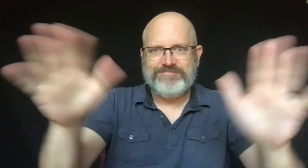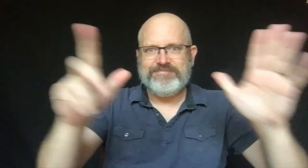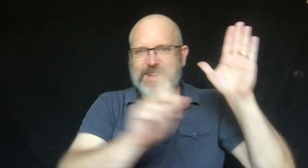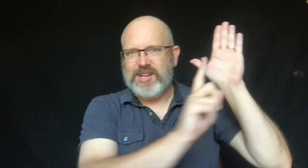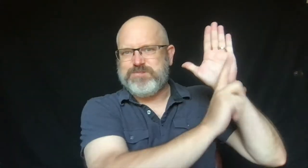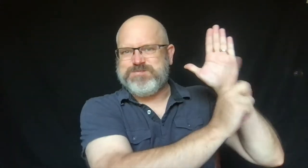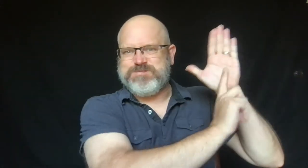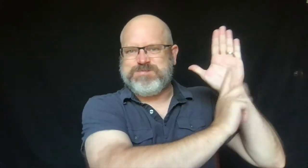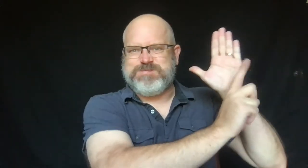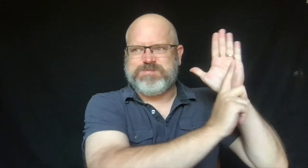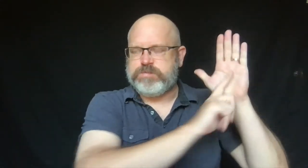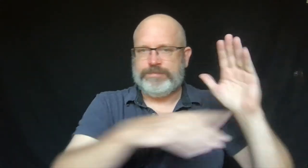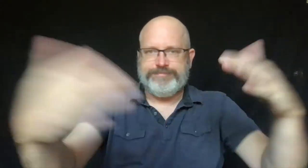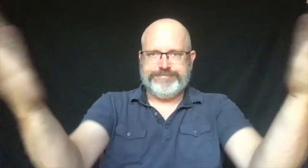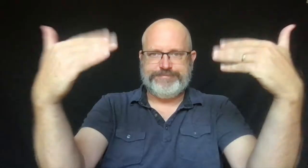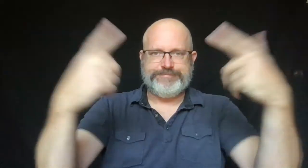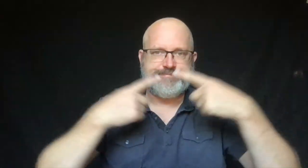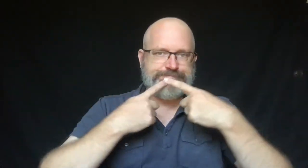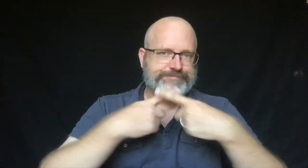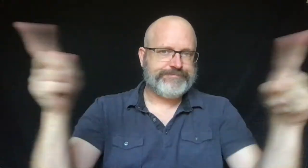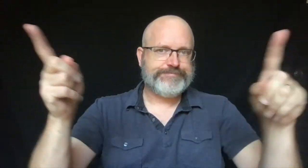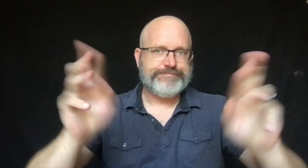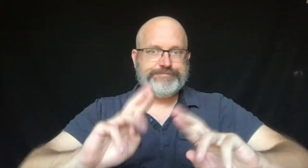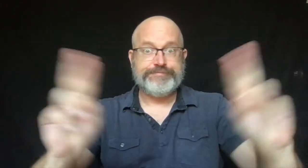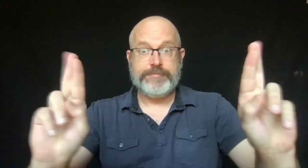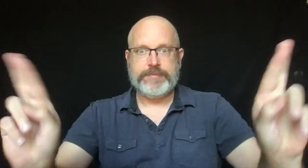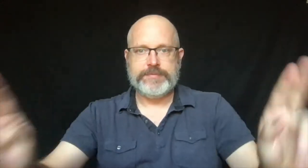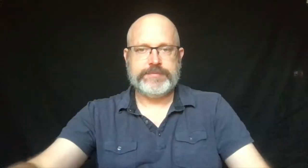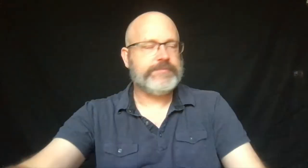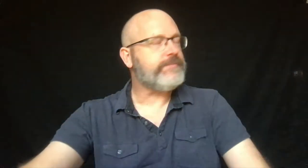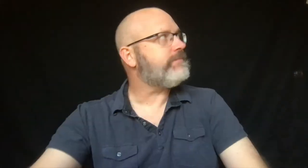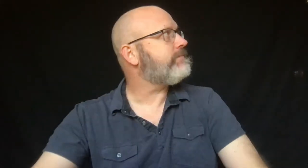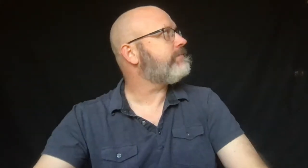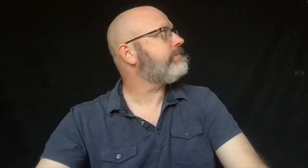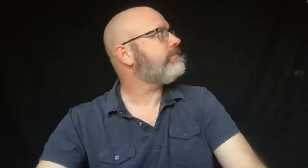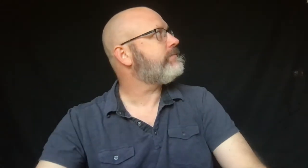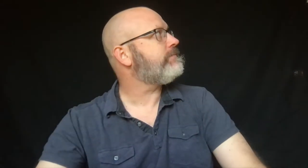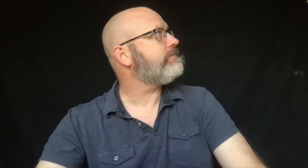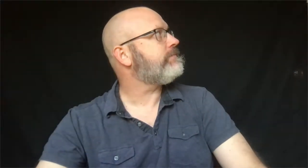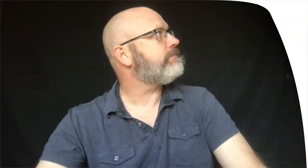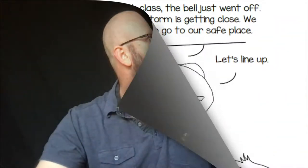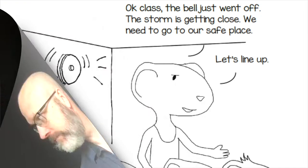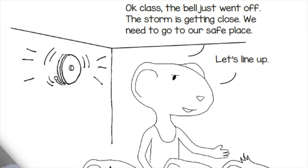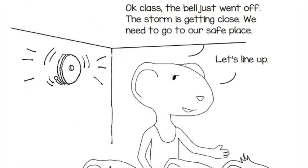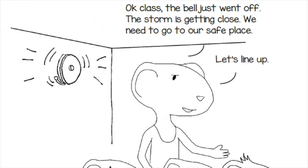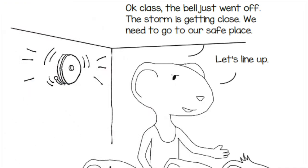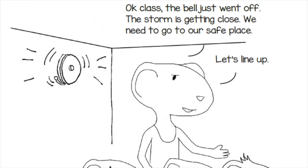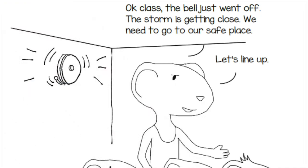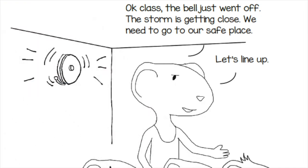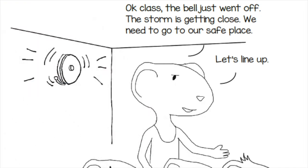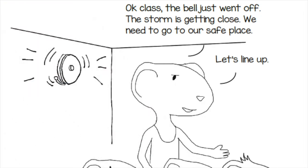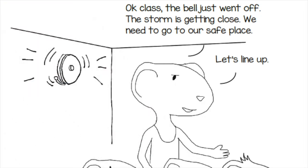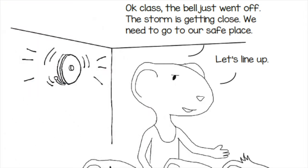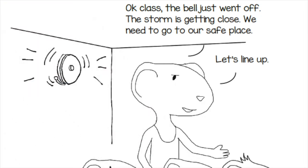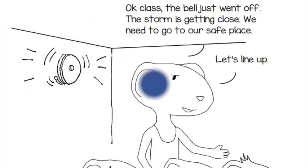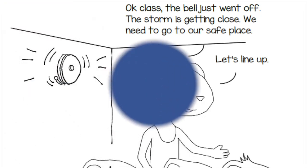Sam's teacher stood up in front of the class and made an announcement.